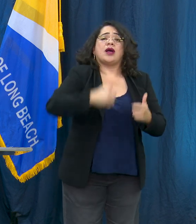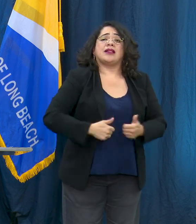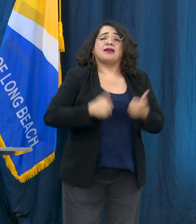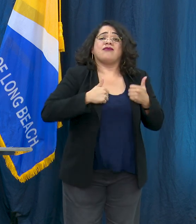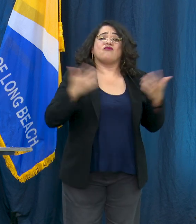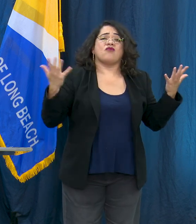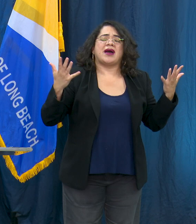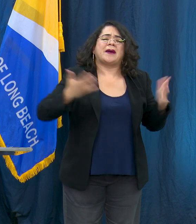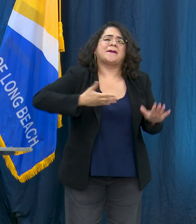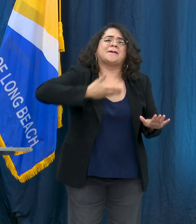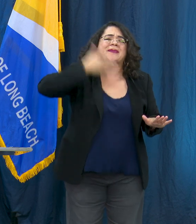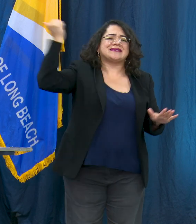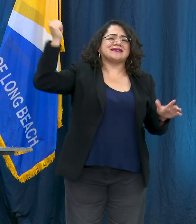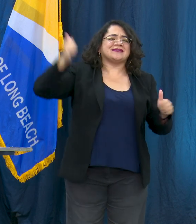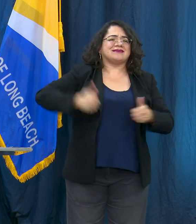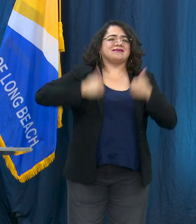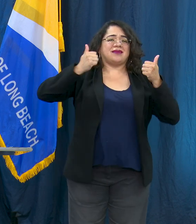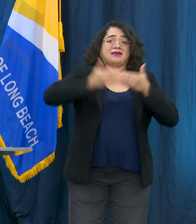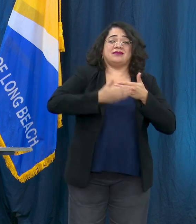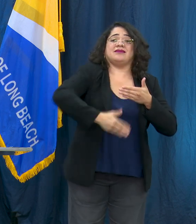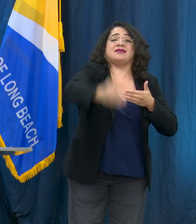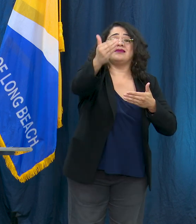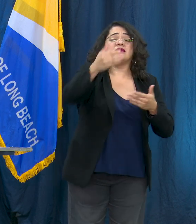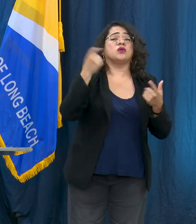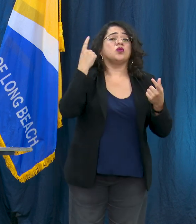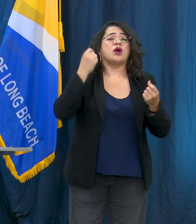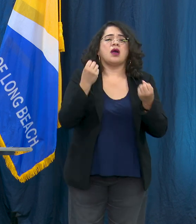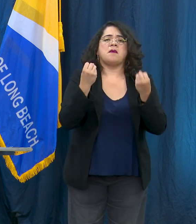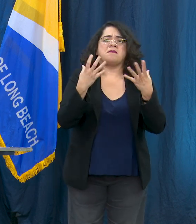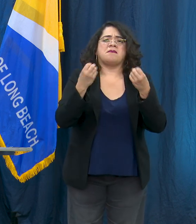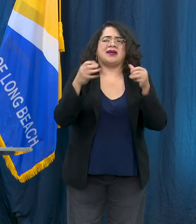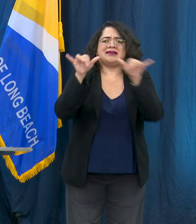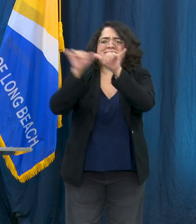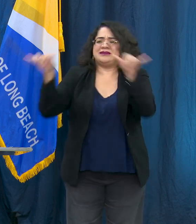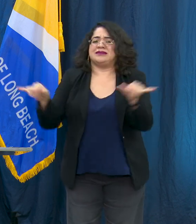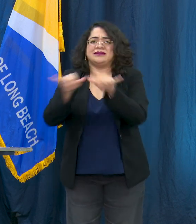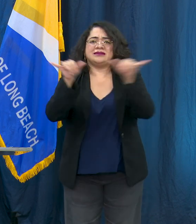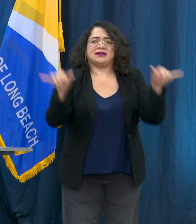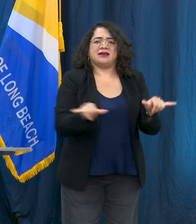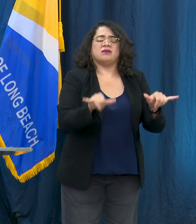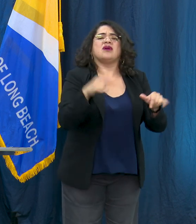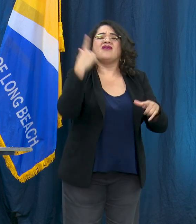live. This must be a multi system structural approach which includes just